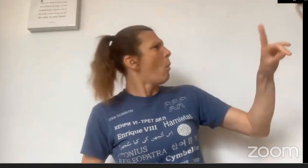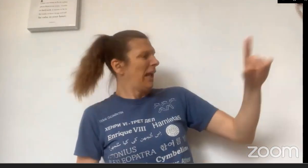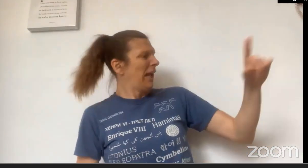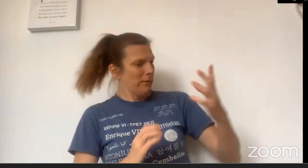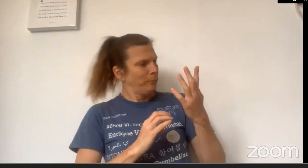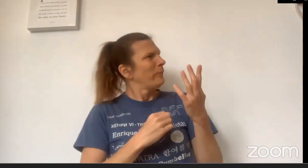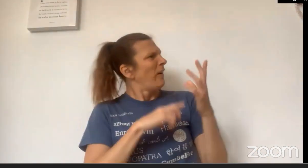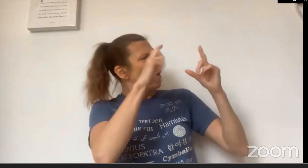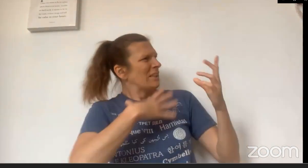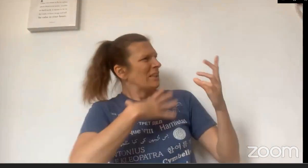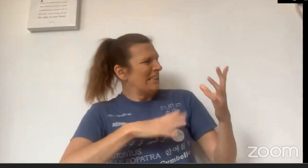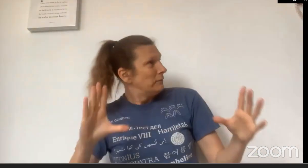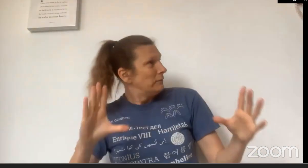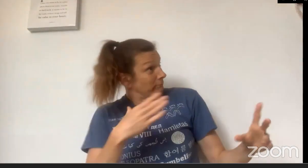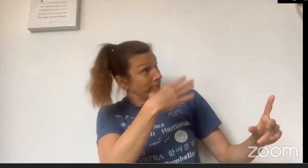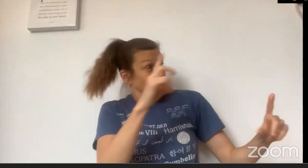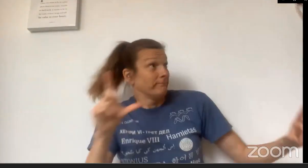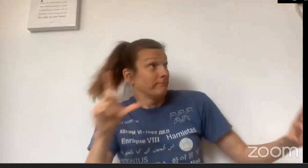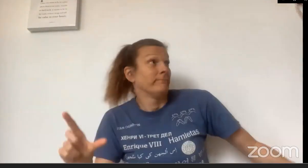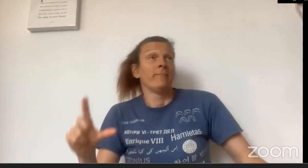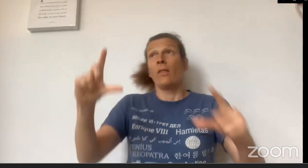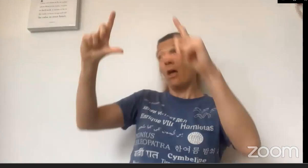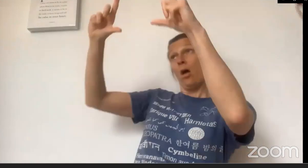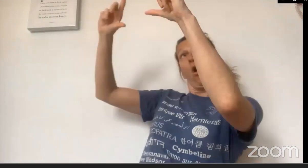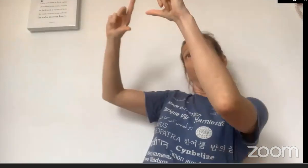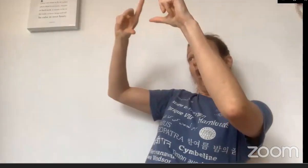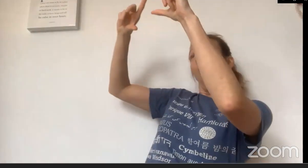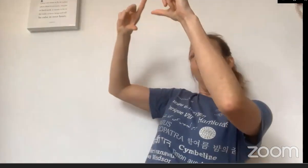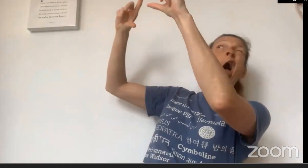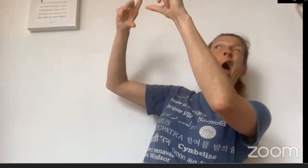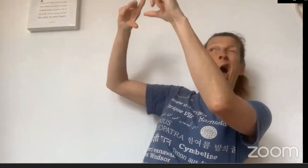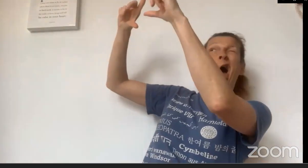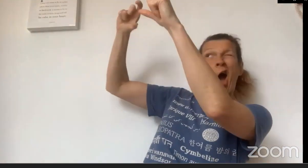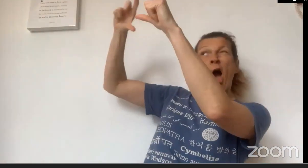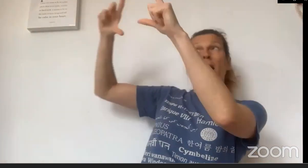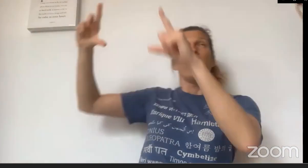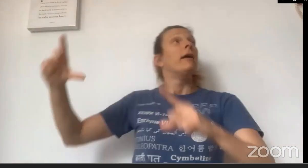"Wait! Here we go!" so then Little Red Riding Hood decided to take a selfie of